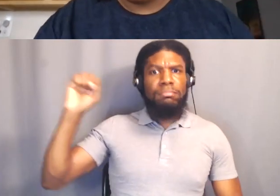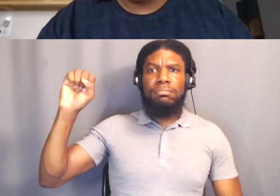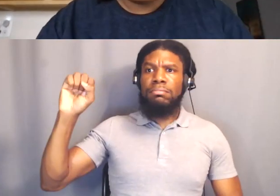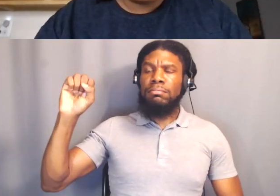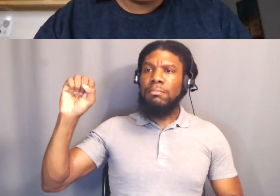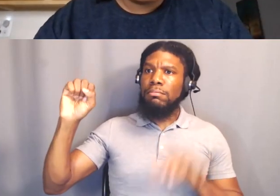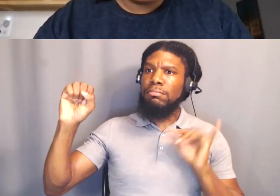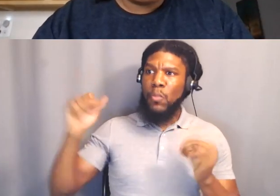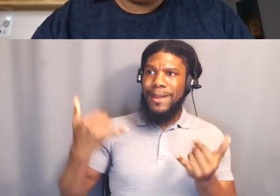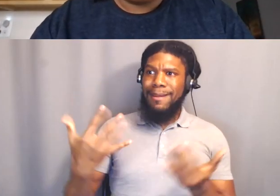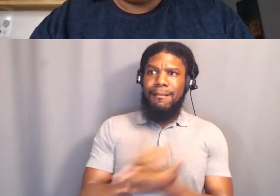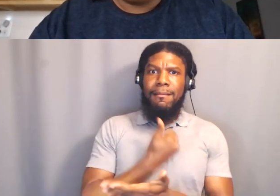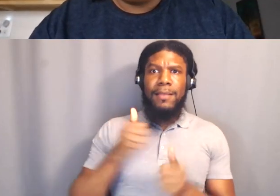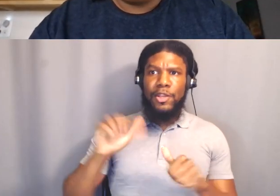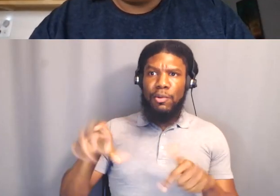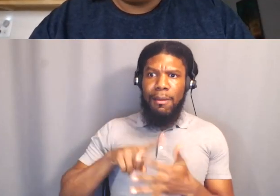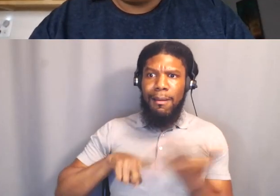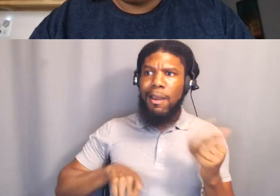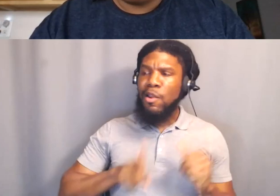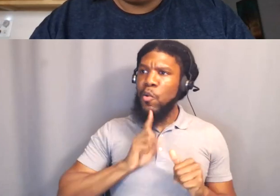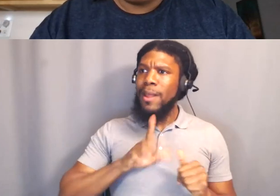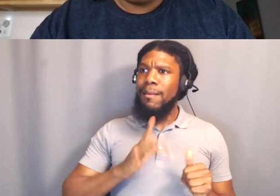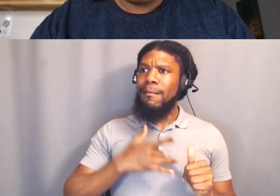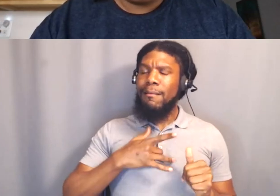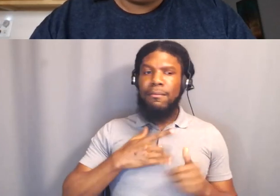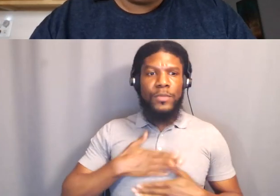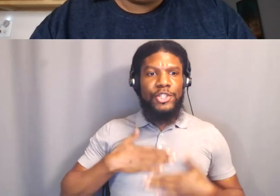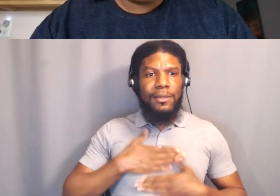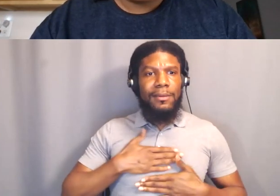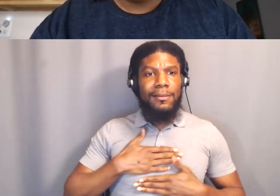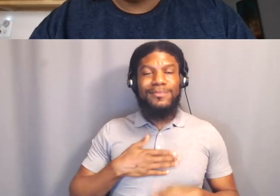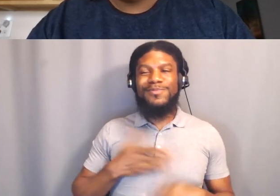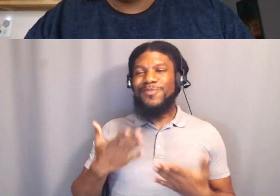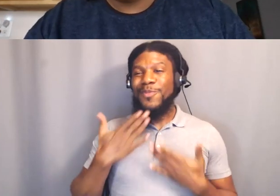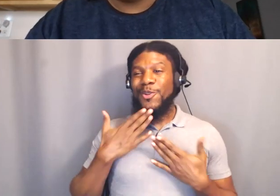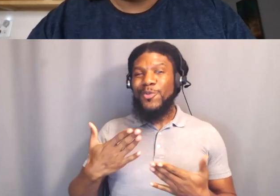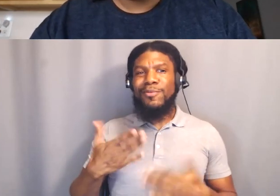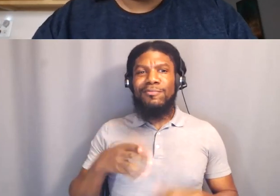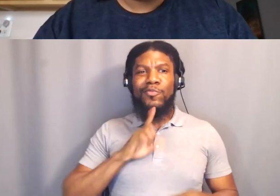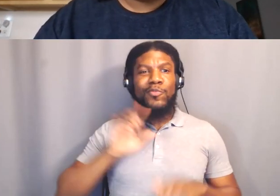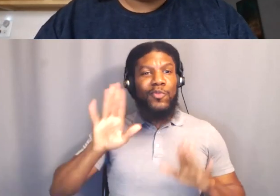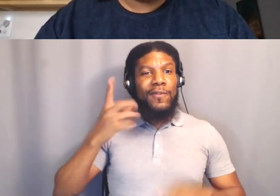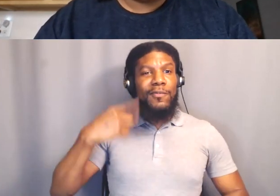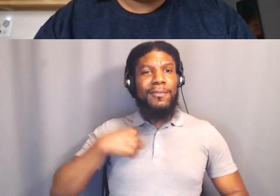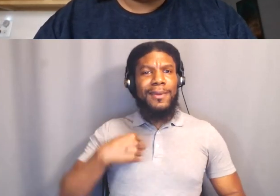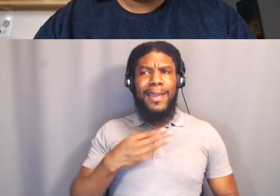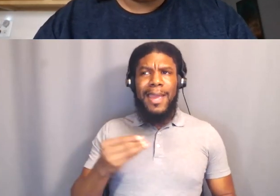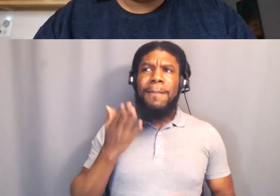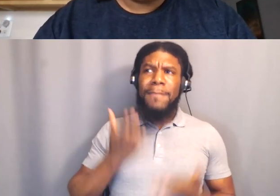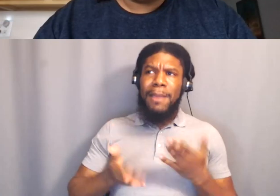[Dr. Abdullah] Yeah, well, thank you. It's been great for me. And I guess I could have done some more history than I did.